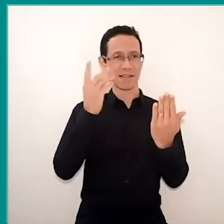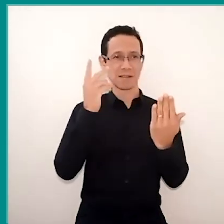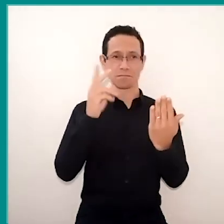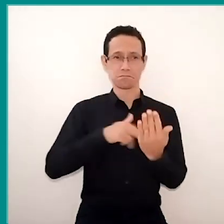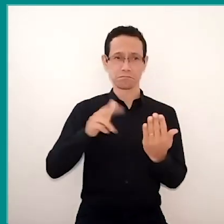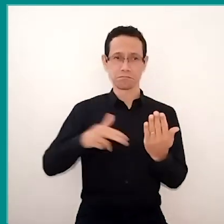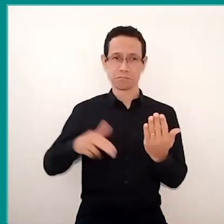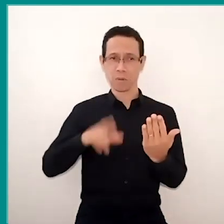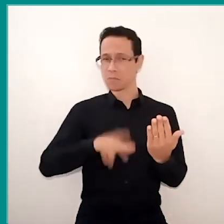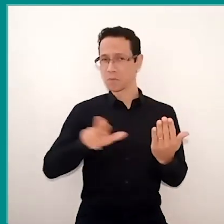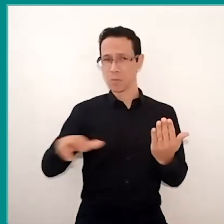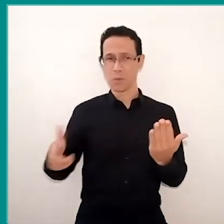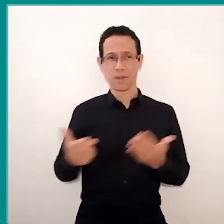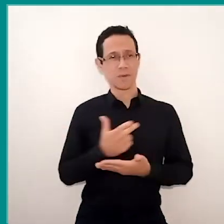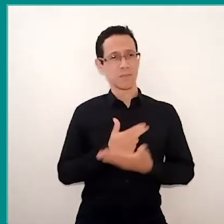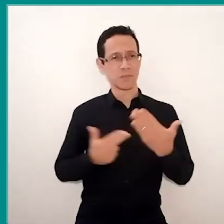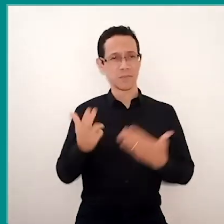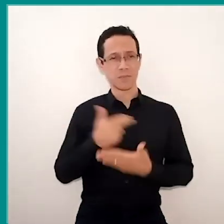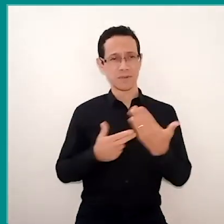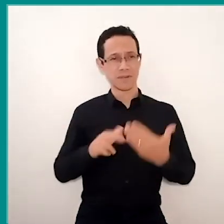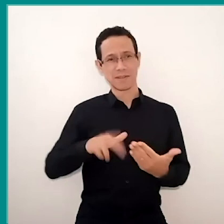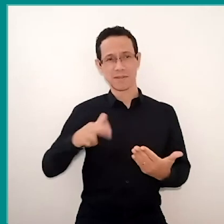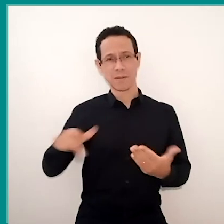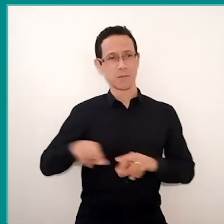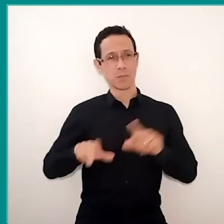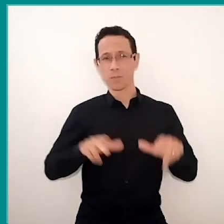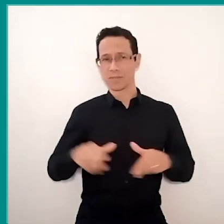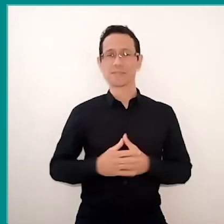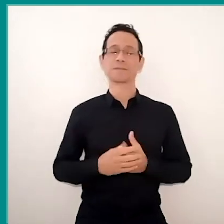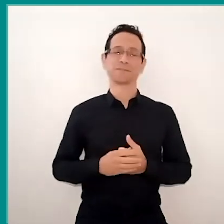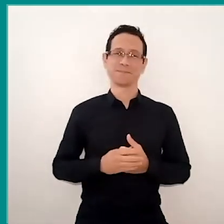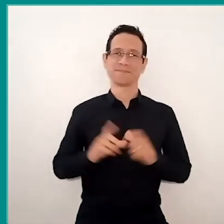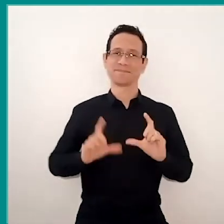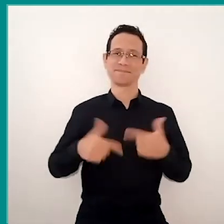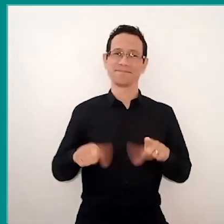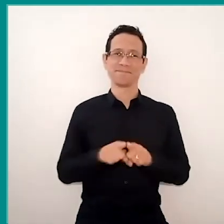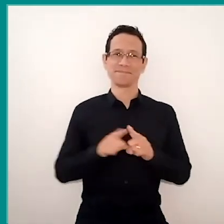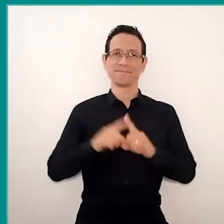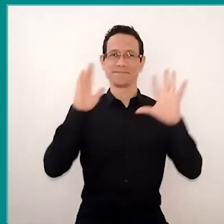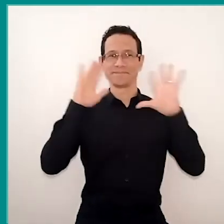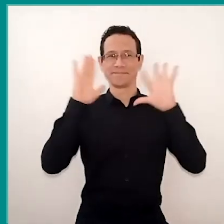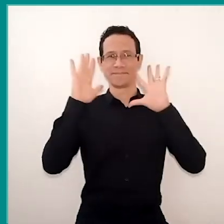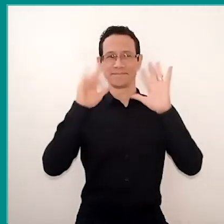There are also actions in the sense of reflection, during this period,